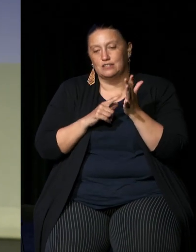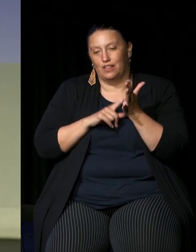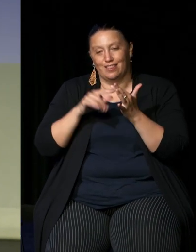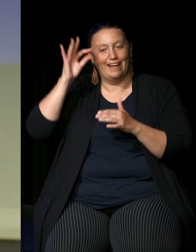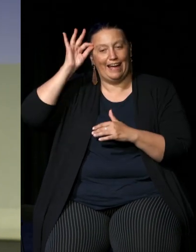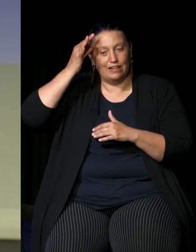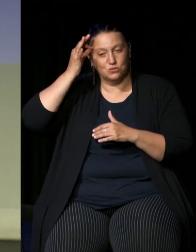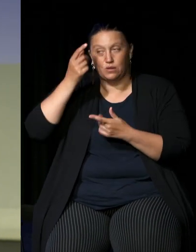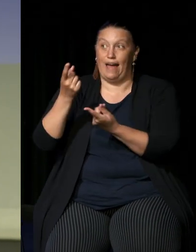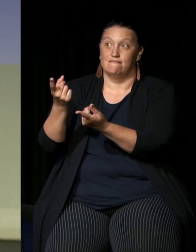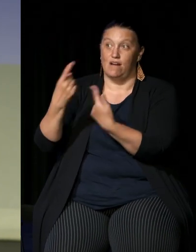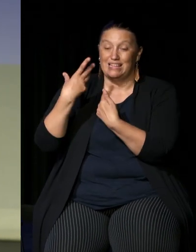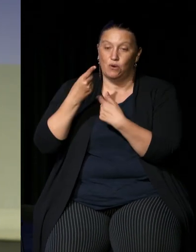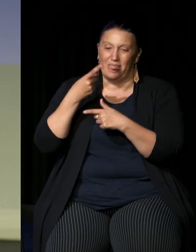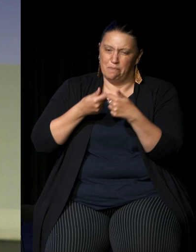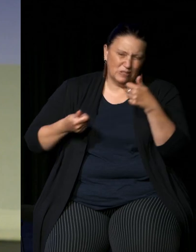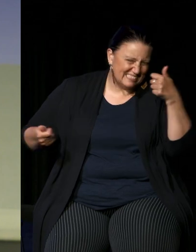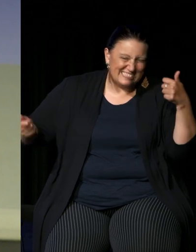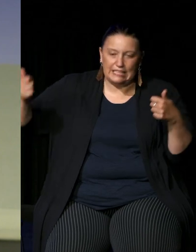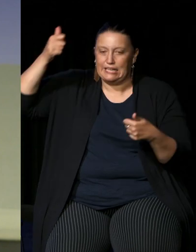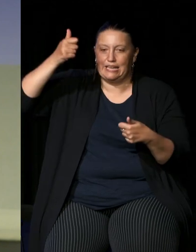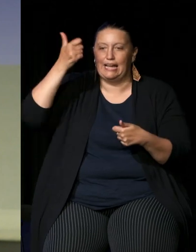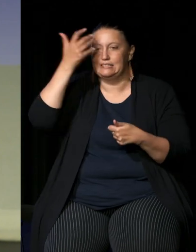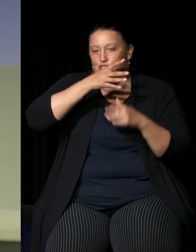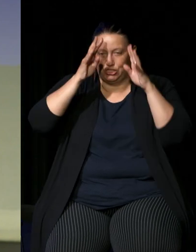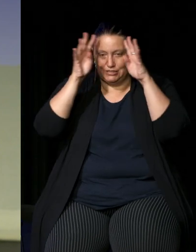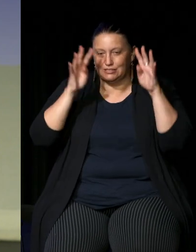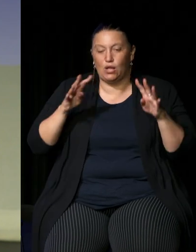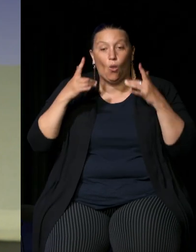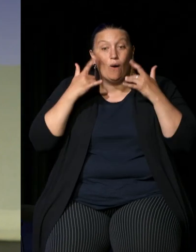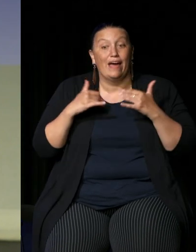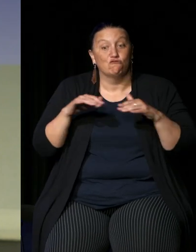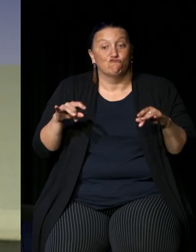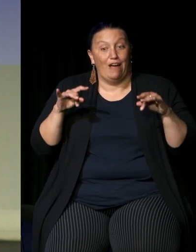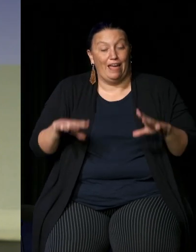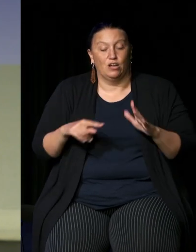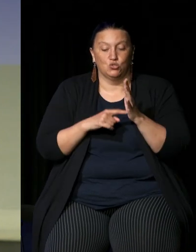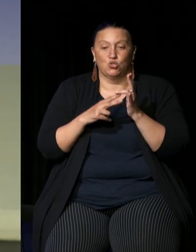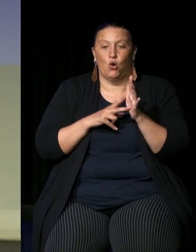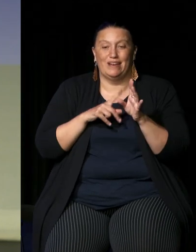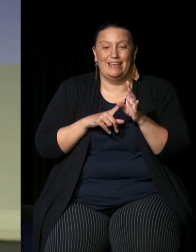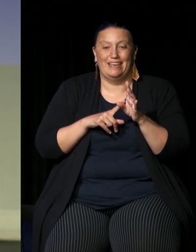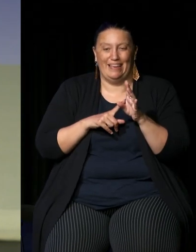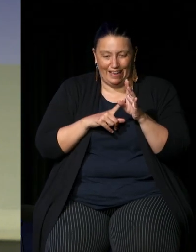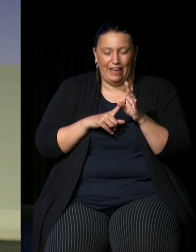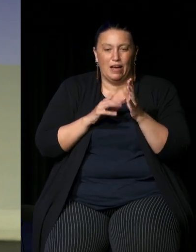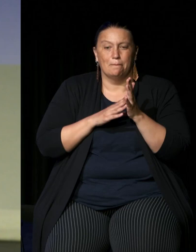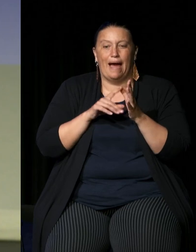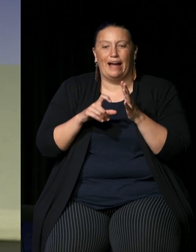most senior Indigenous lawyer in the country Tony McAvoy and he's a silk and he gave us extensive